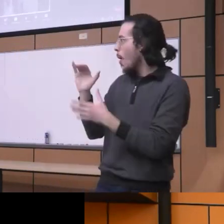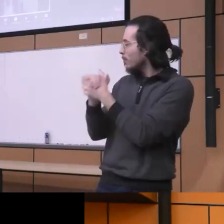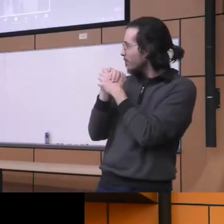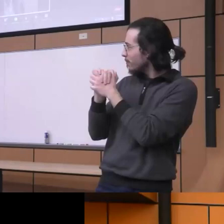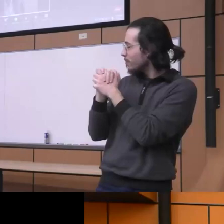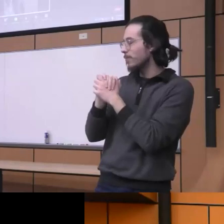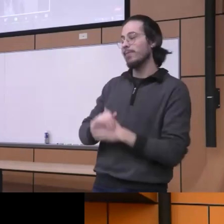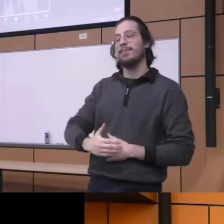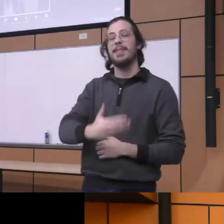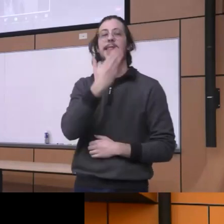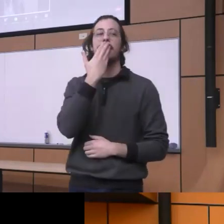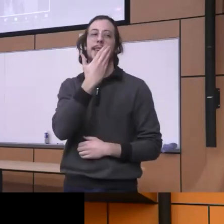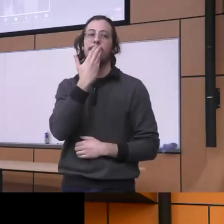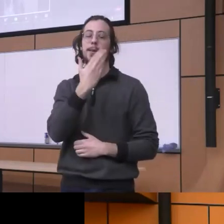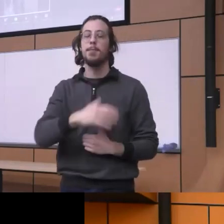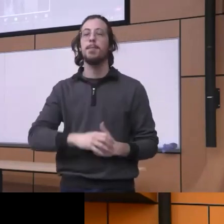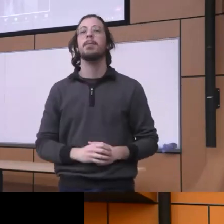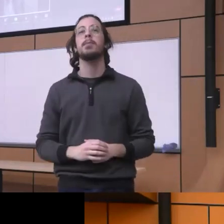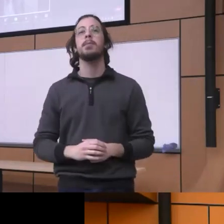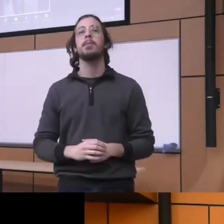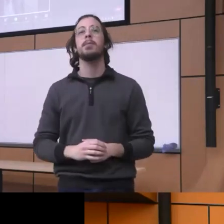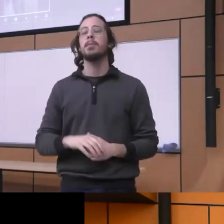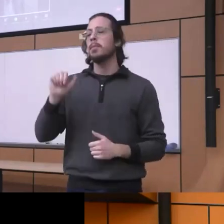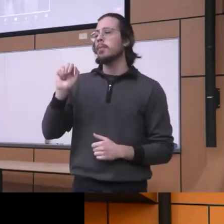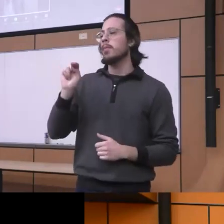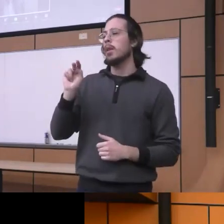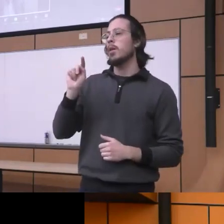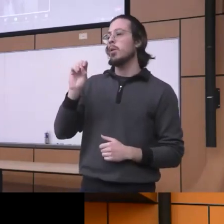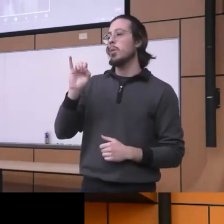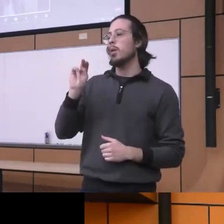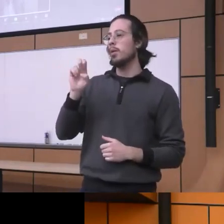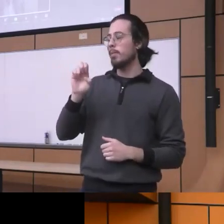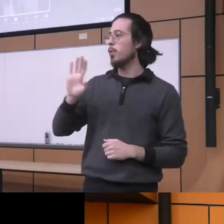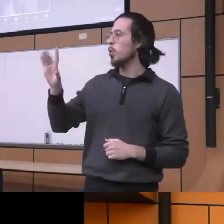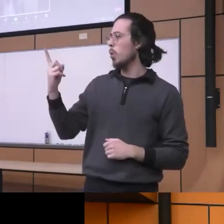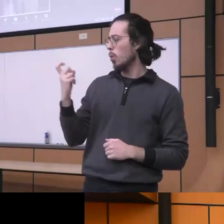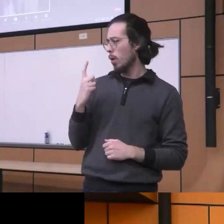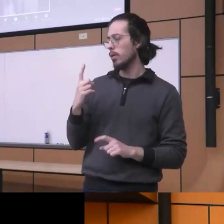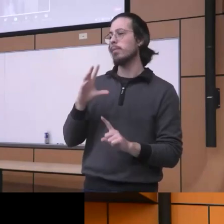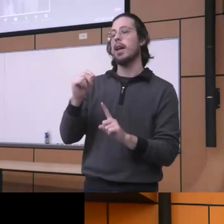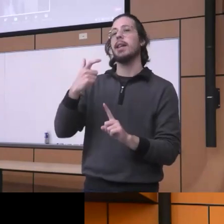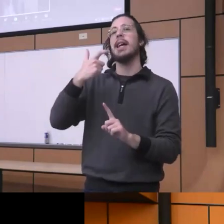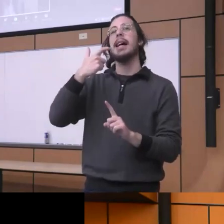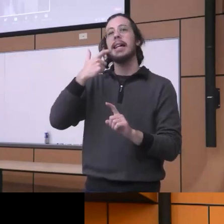great uh so get your your question and it's an addiction Psychiatry Fellowship right it